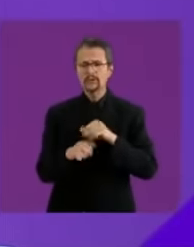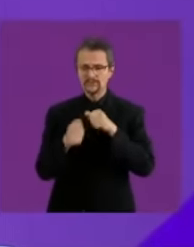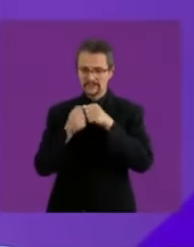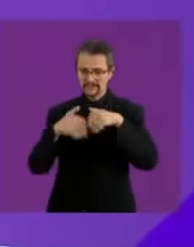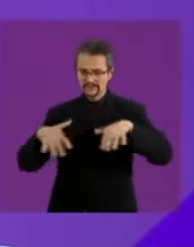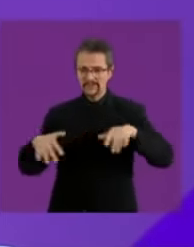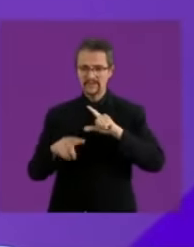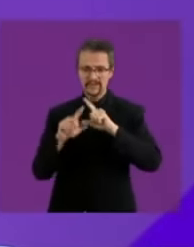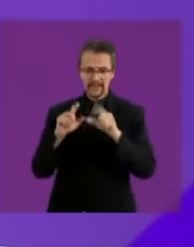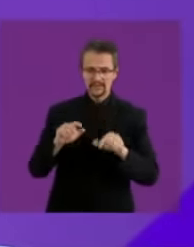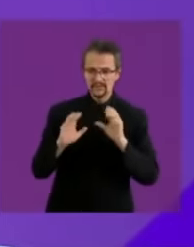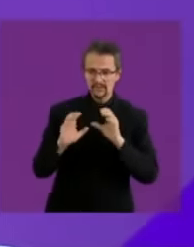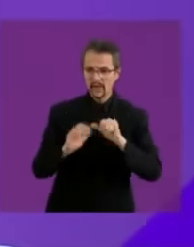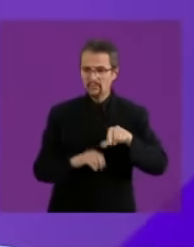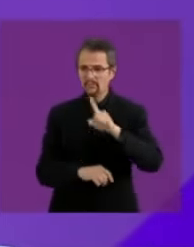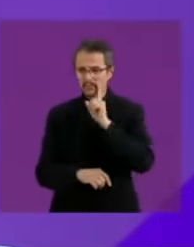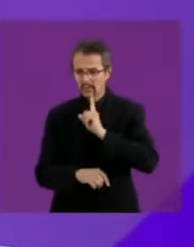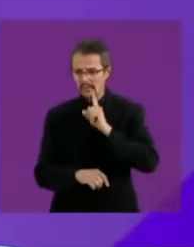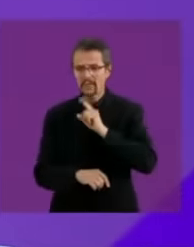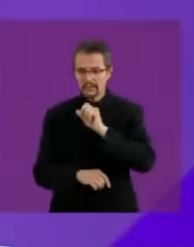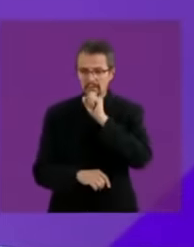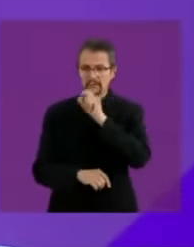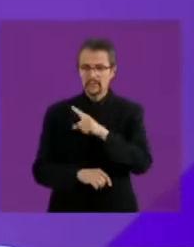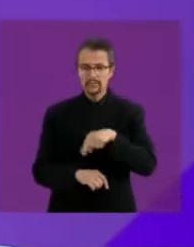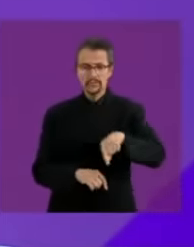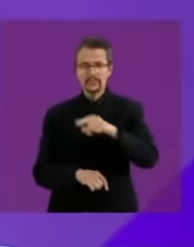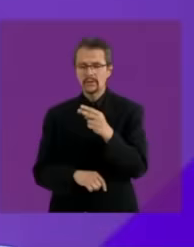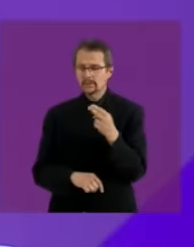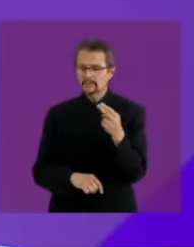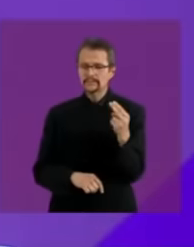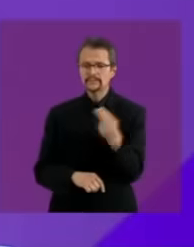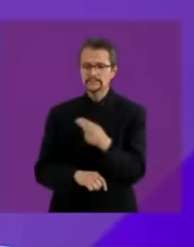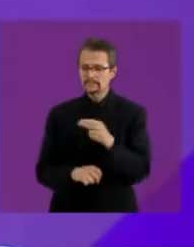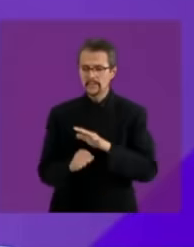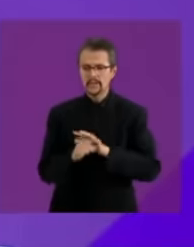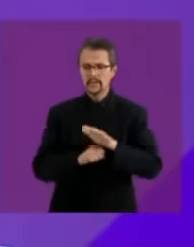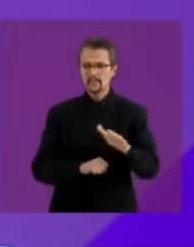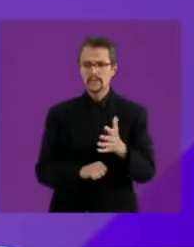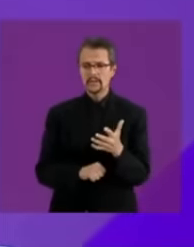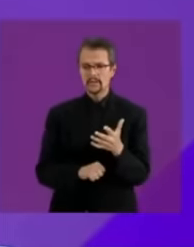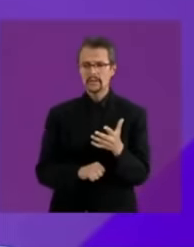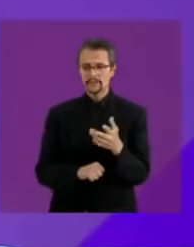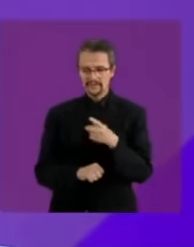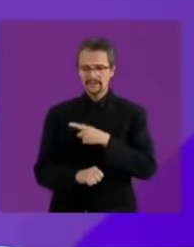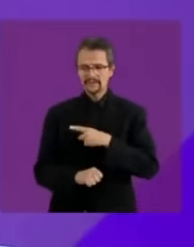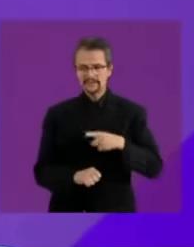and what we also need, of course, is the autonomy to strengthen the autonomy of